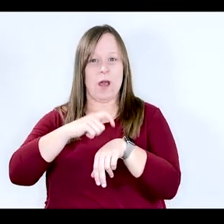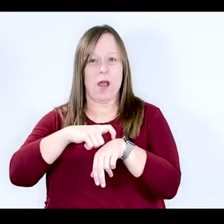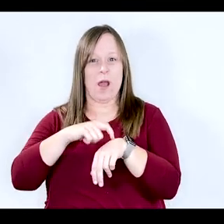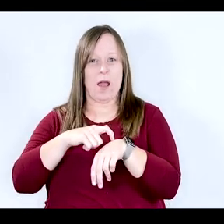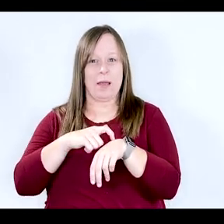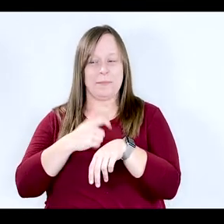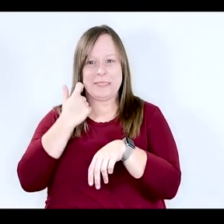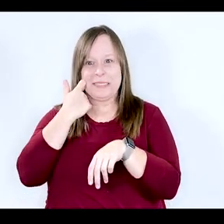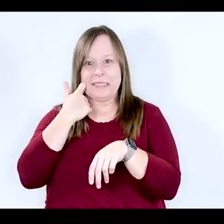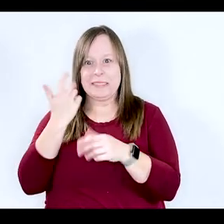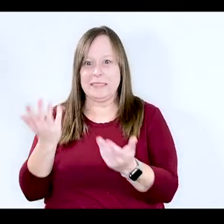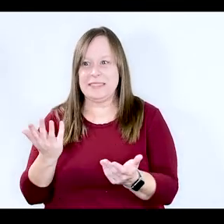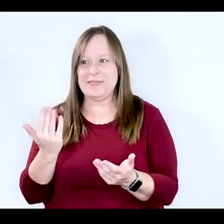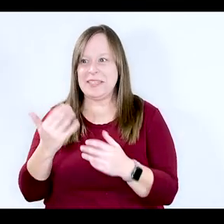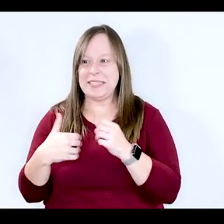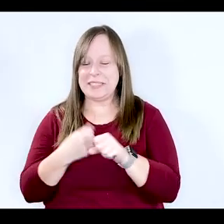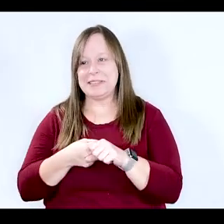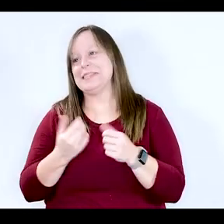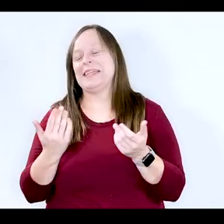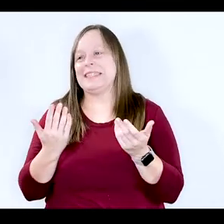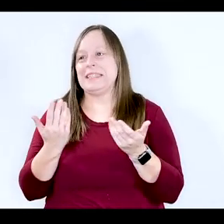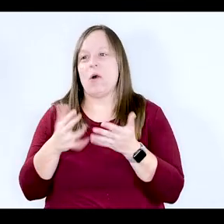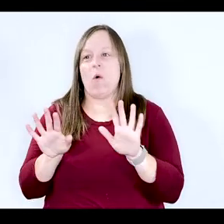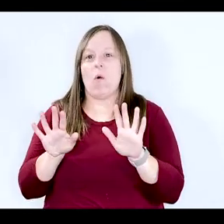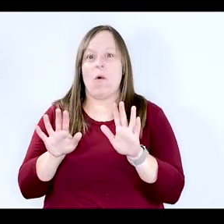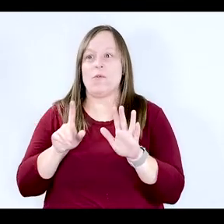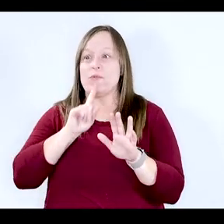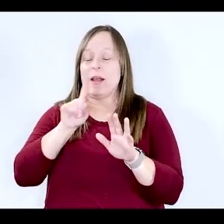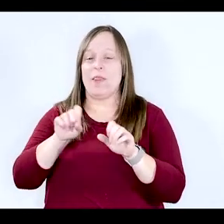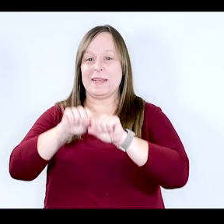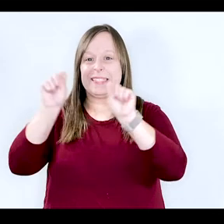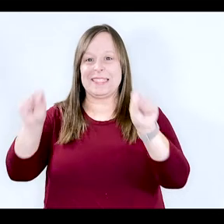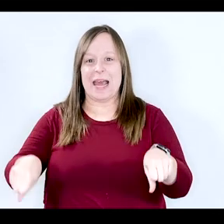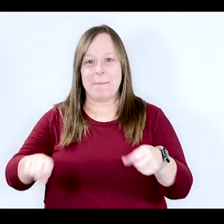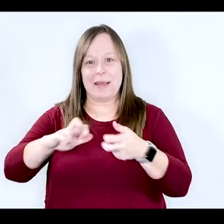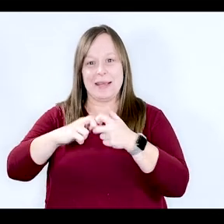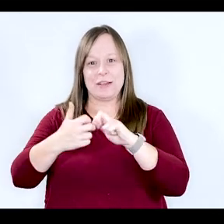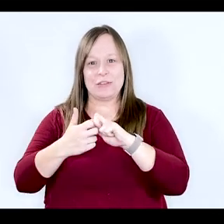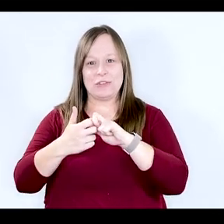time. So in order to really look at the systemic issues not just within the